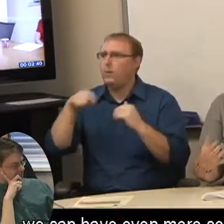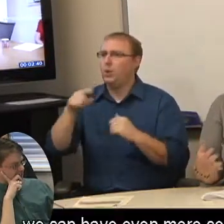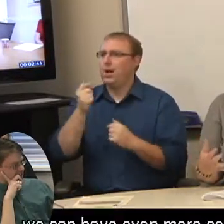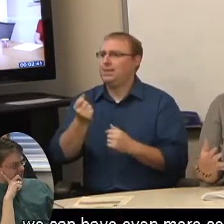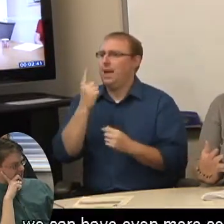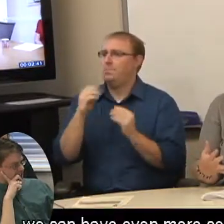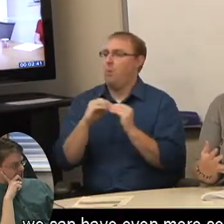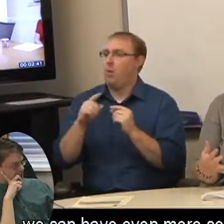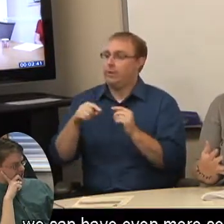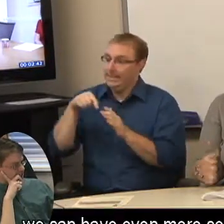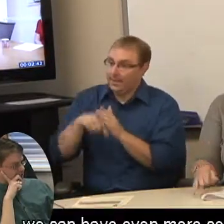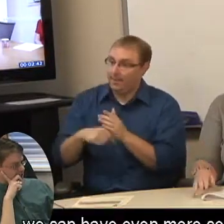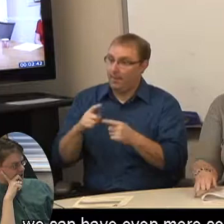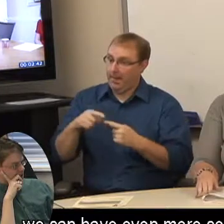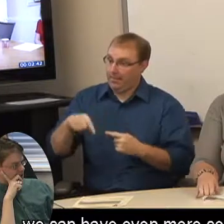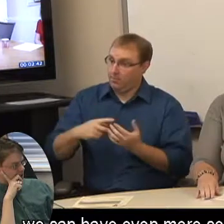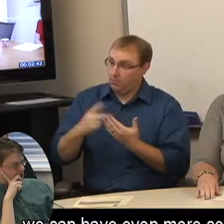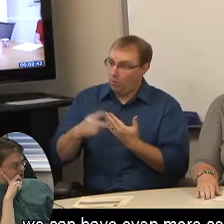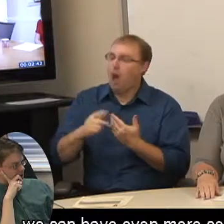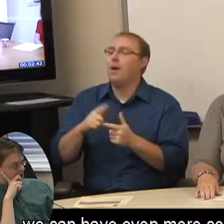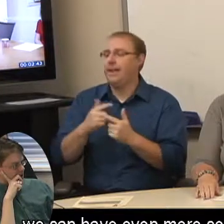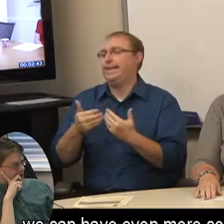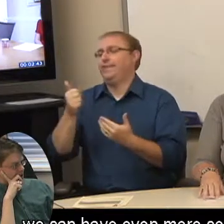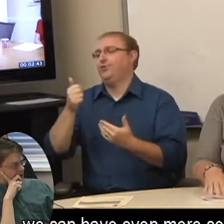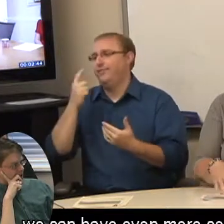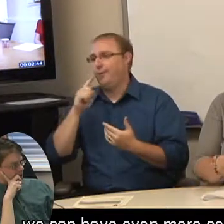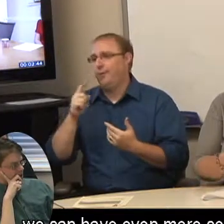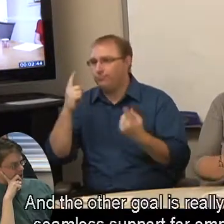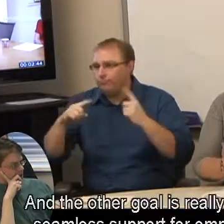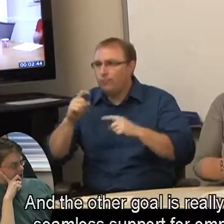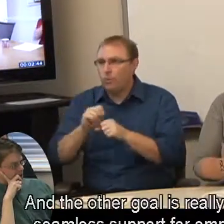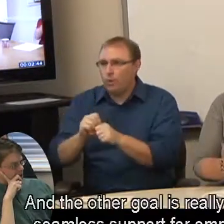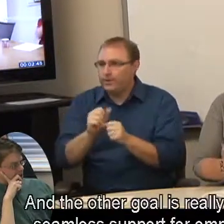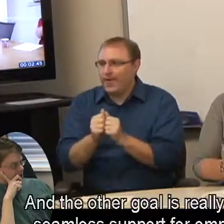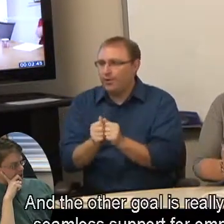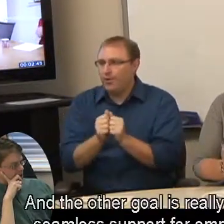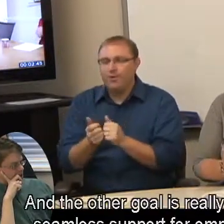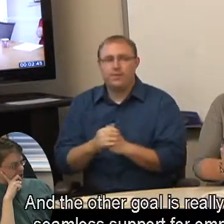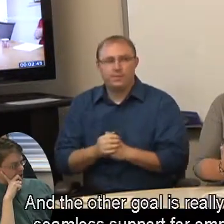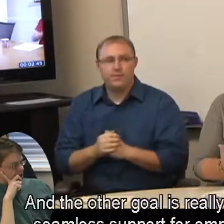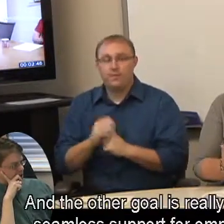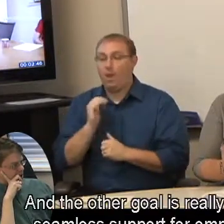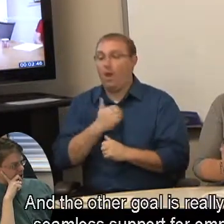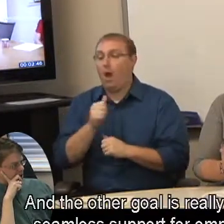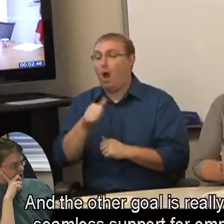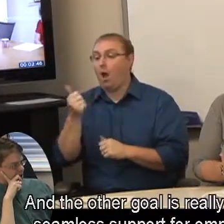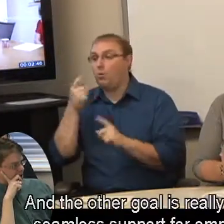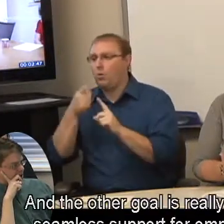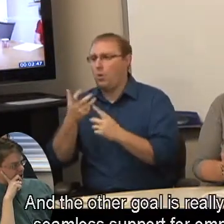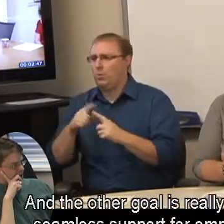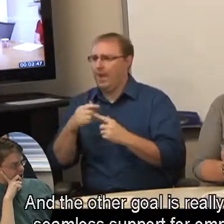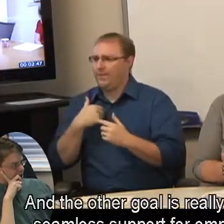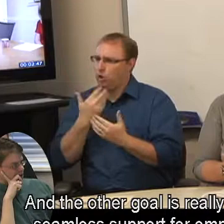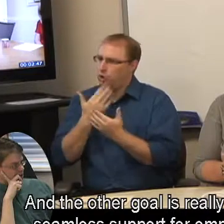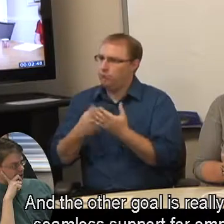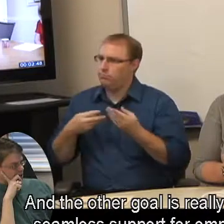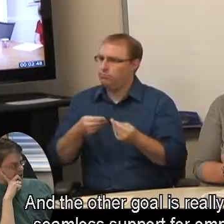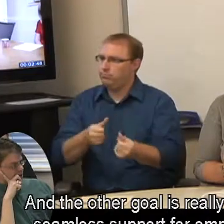we can have even more collaboration. And the other goal is really to provide seamless support for employment.